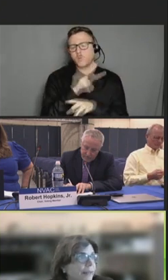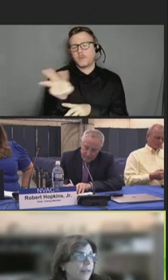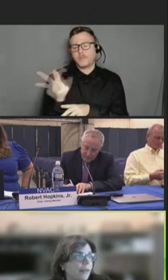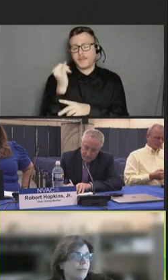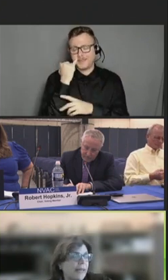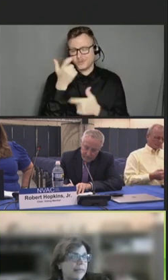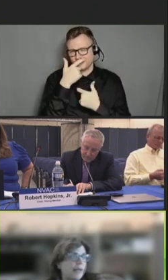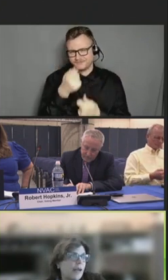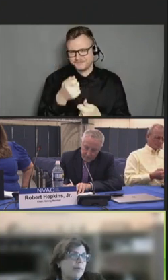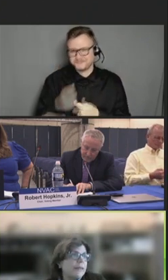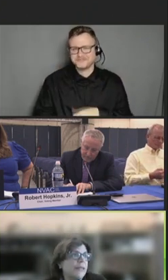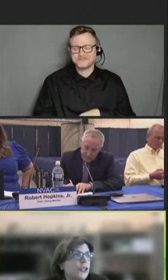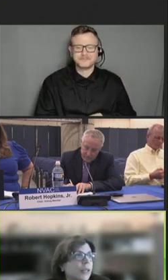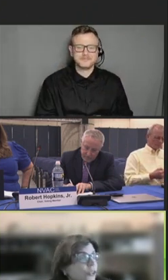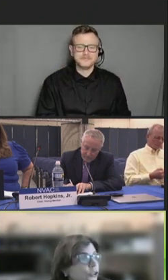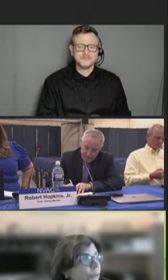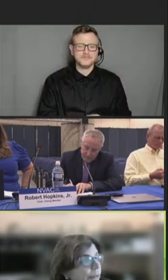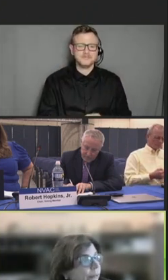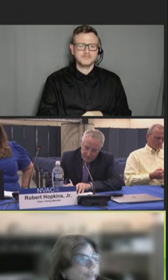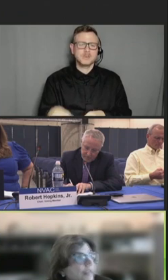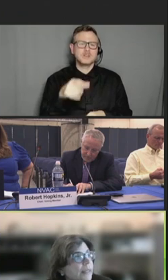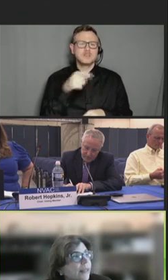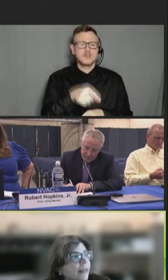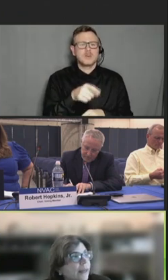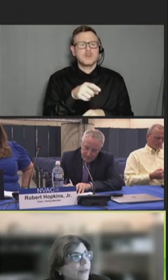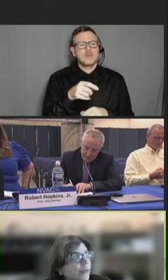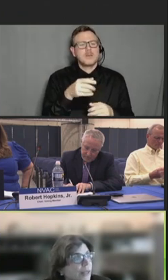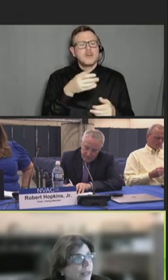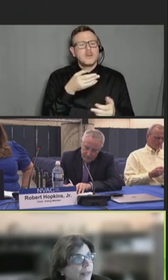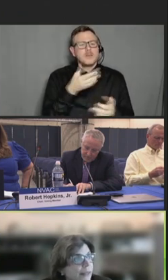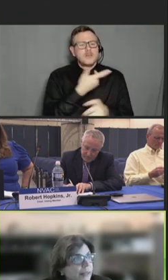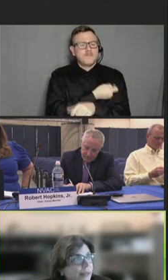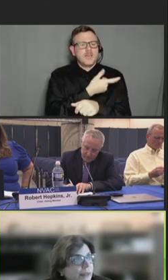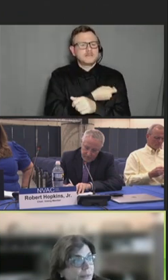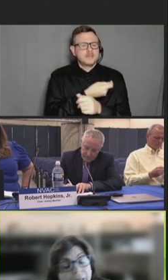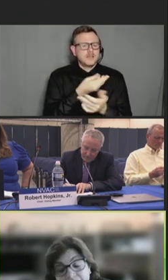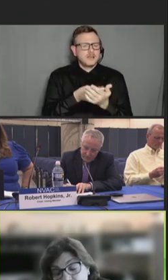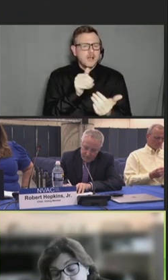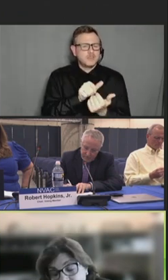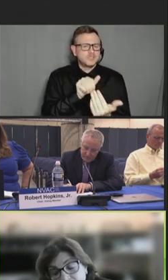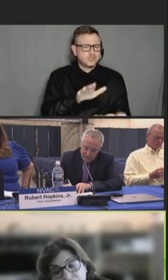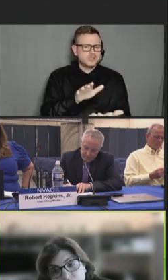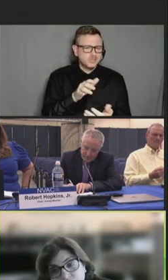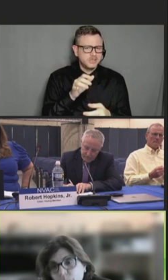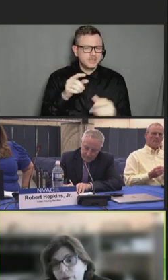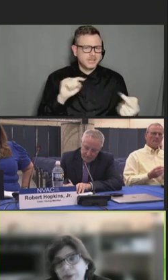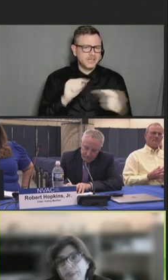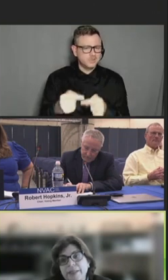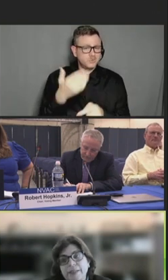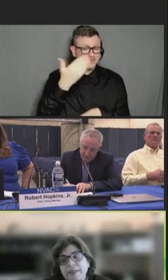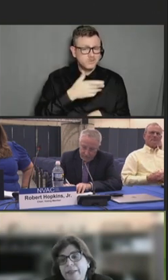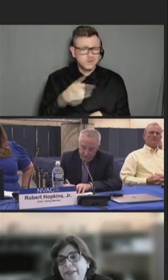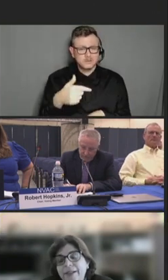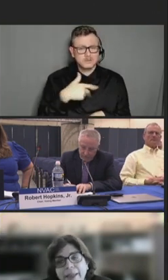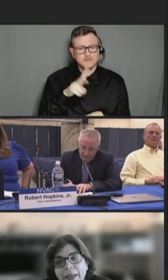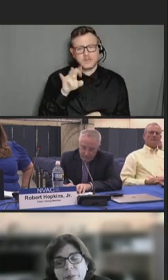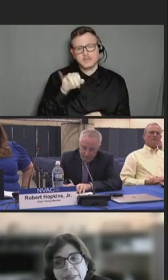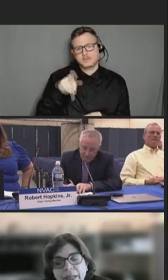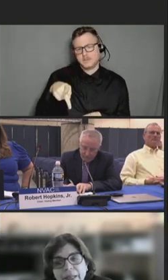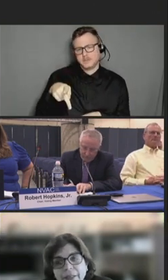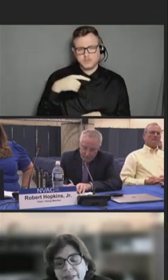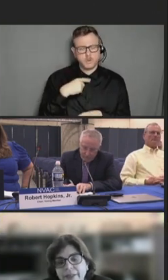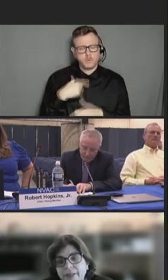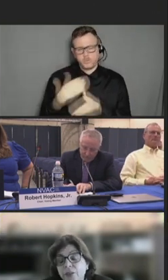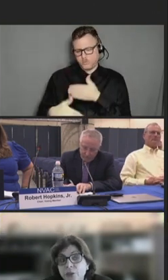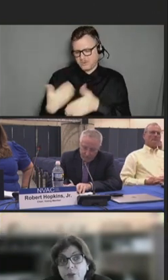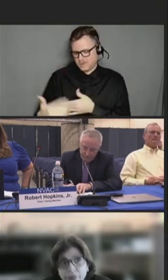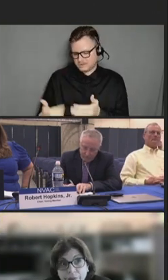In the vaccine compensation injury front, the VICP continues to process claims and assertively